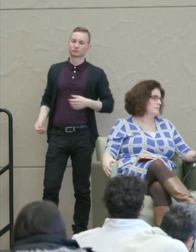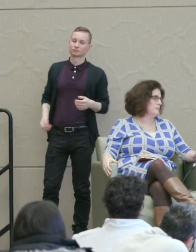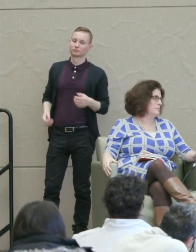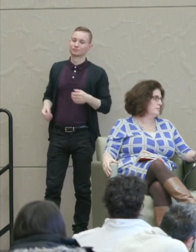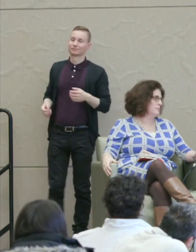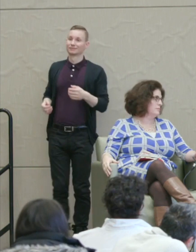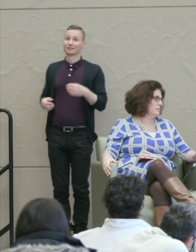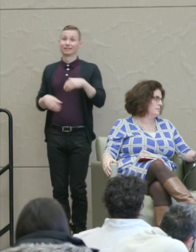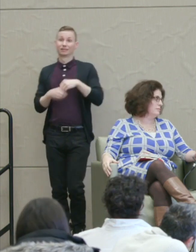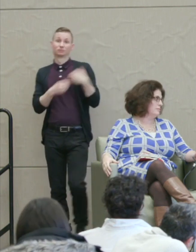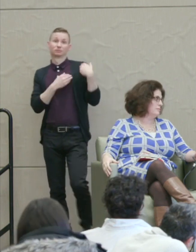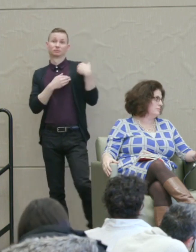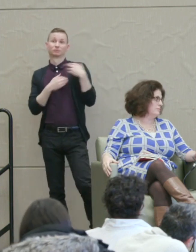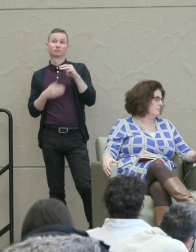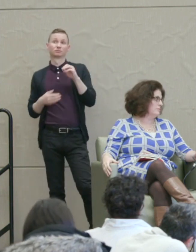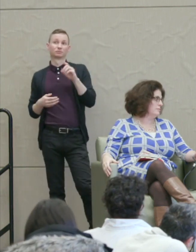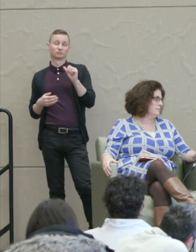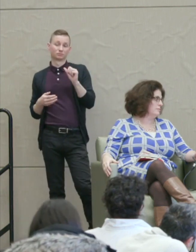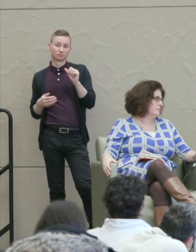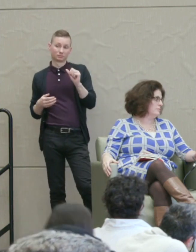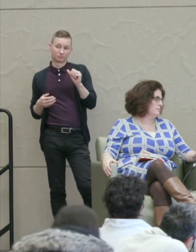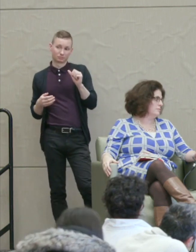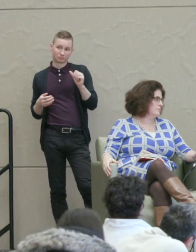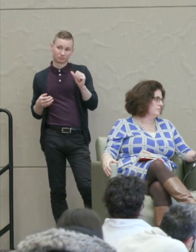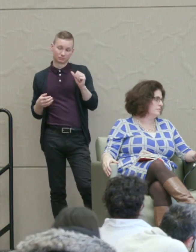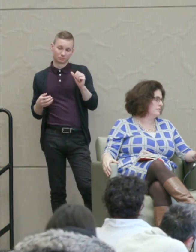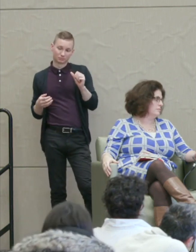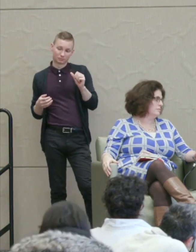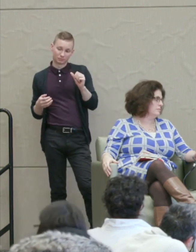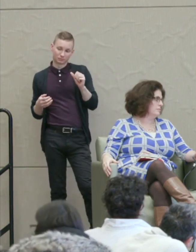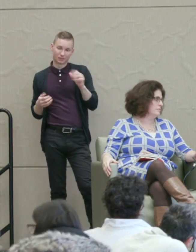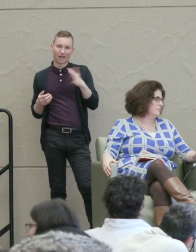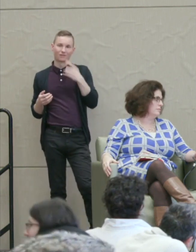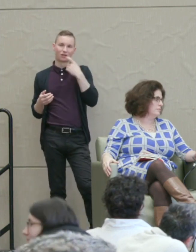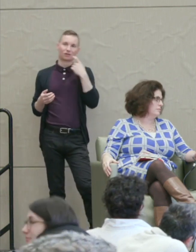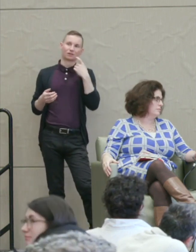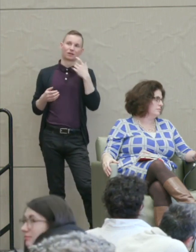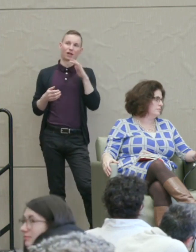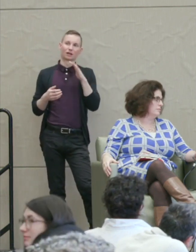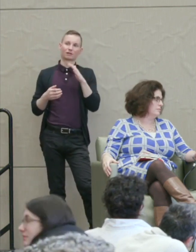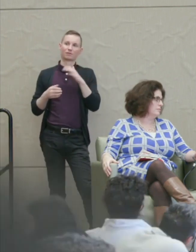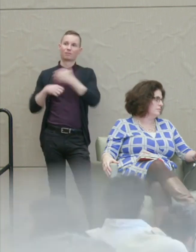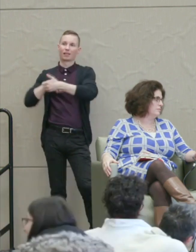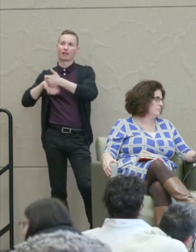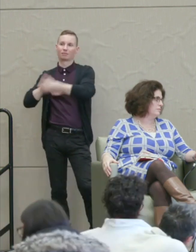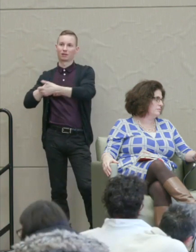media have gotten hooked on a kind of scapegoating paradigm.